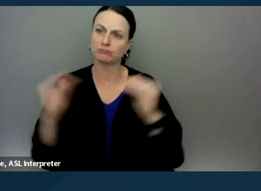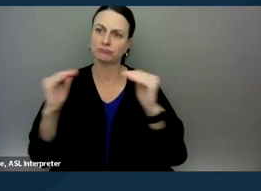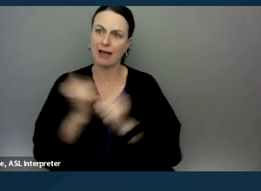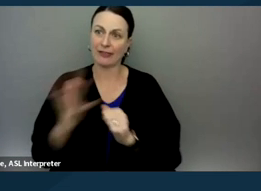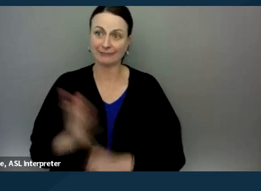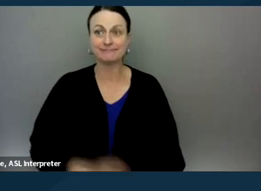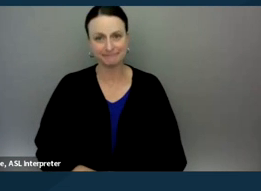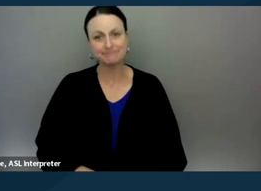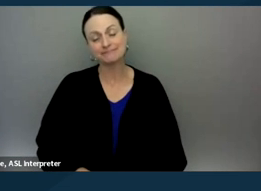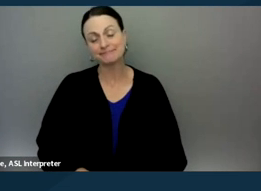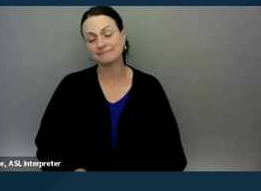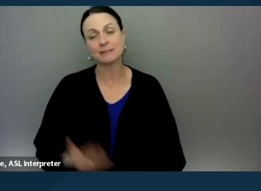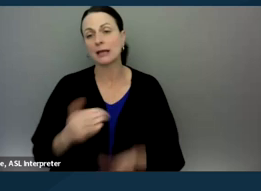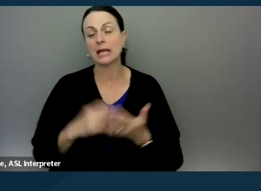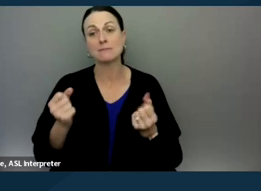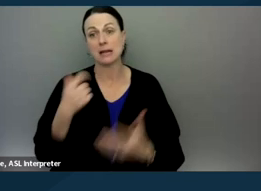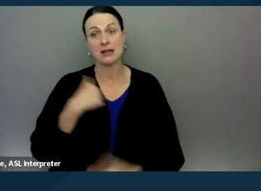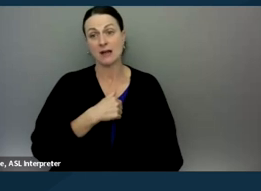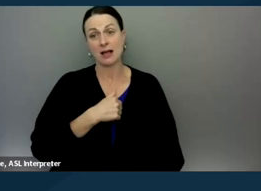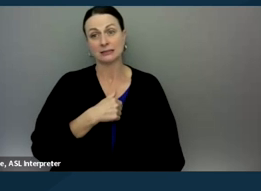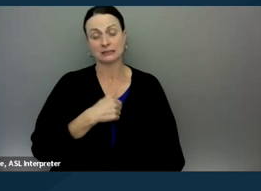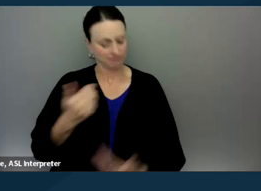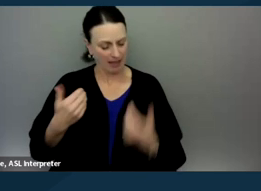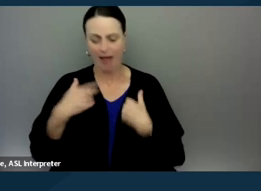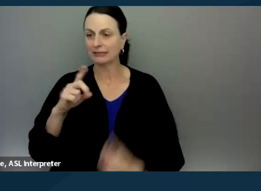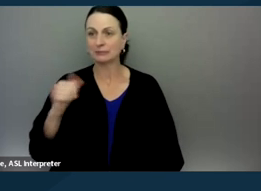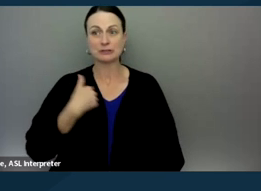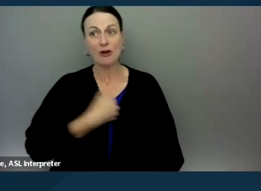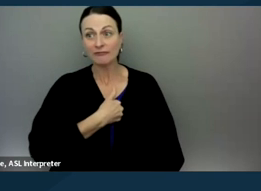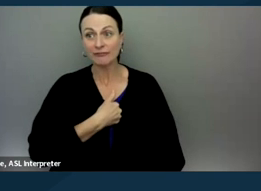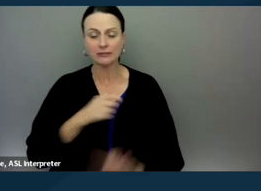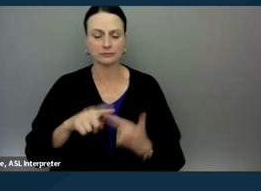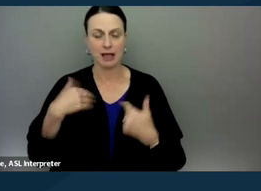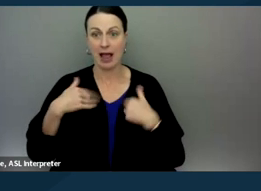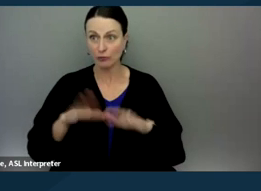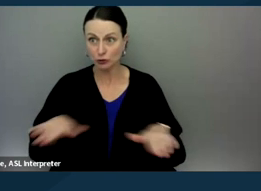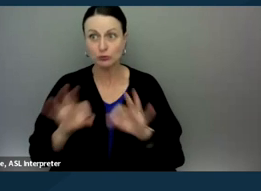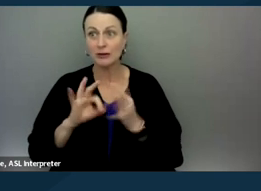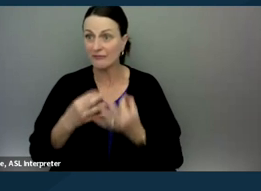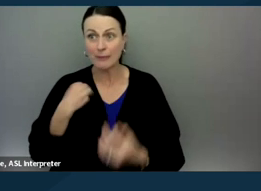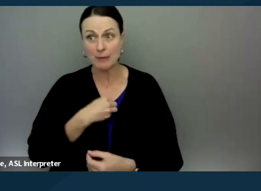Again, many of us are people with disabilities or have children or family members with disabilities,